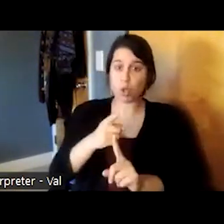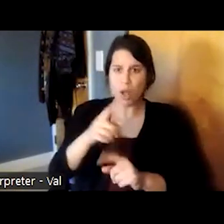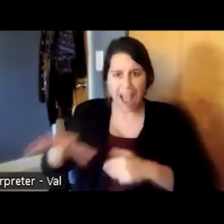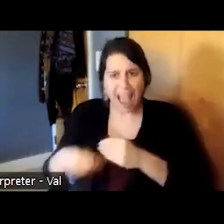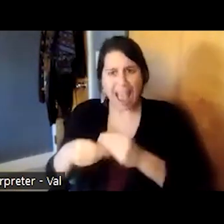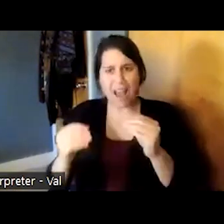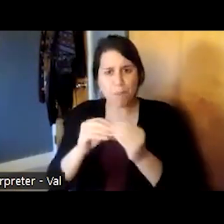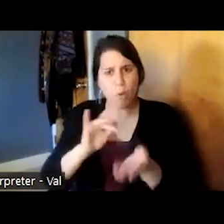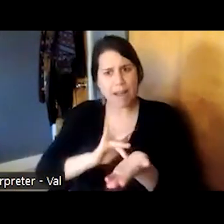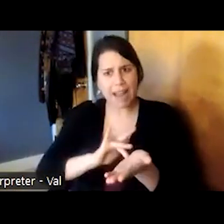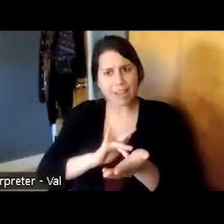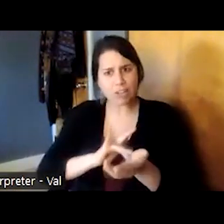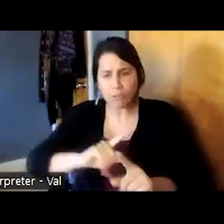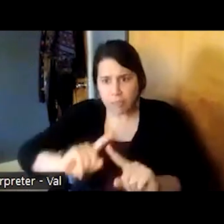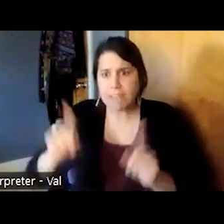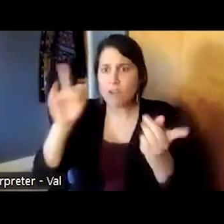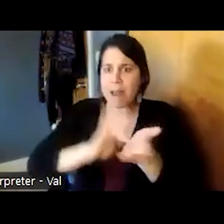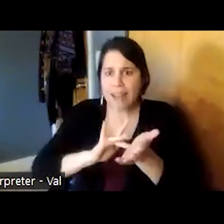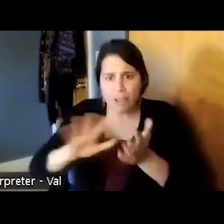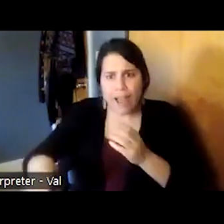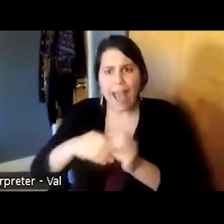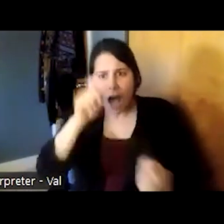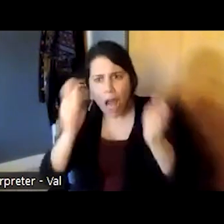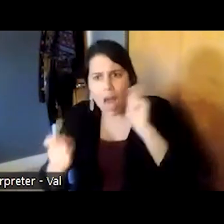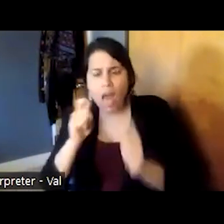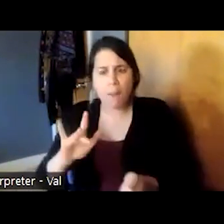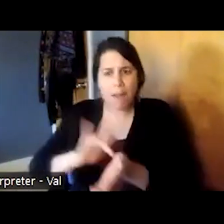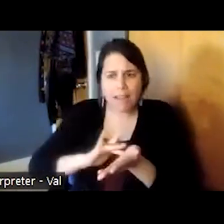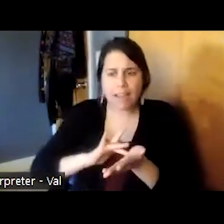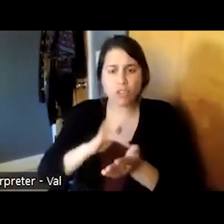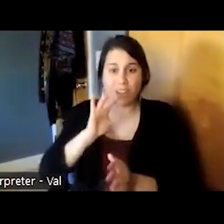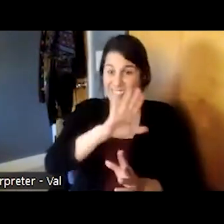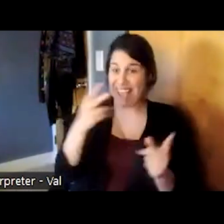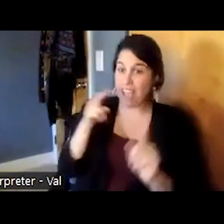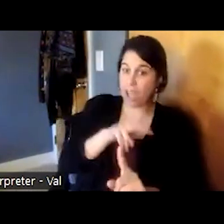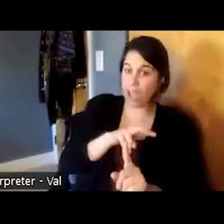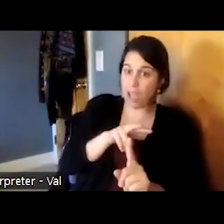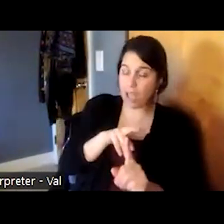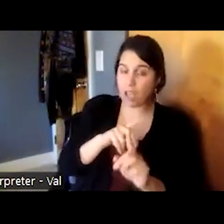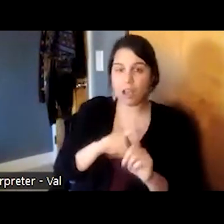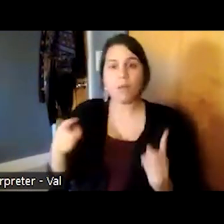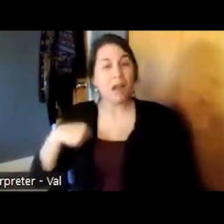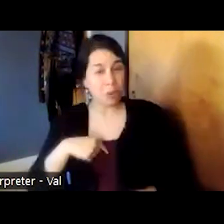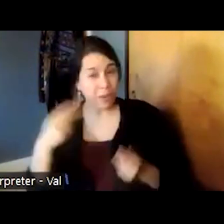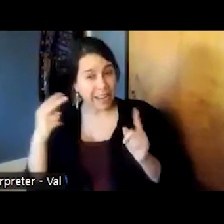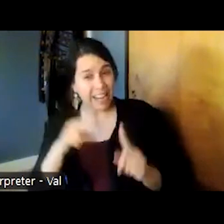different medications change the medications thereon but most often what we end up doing is